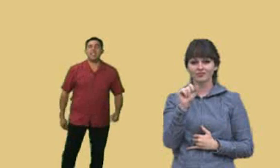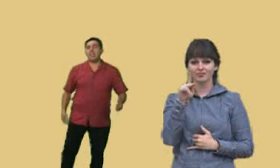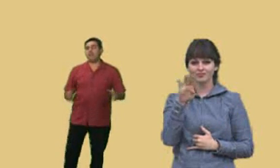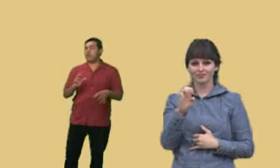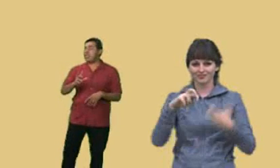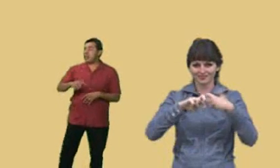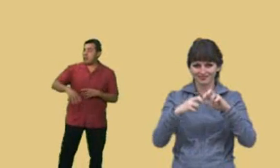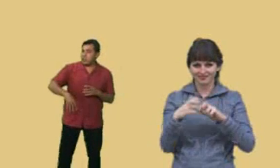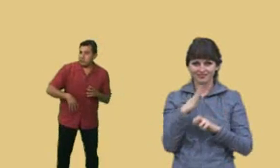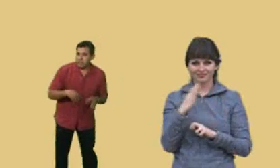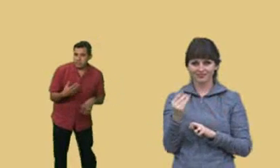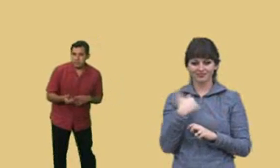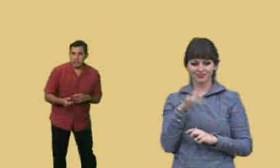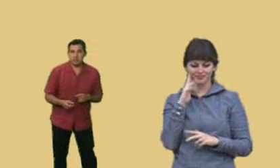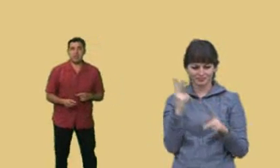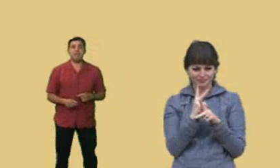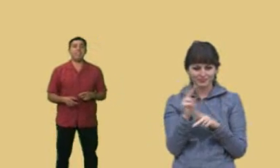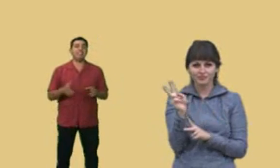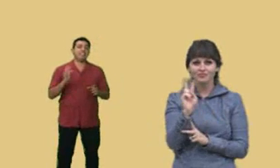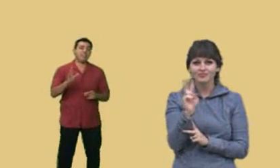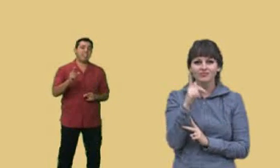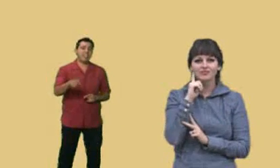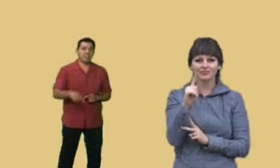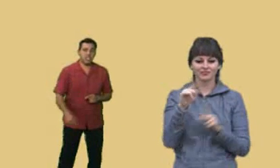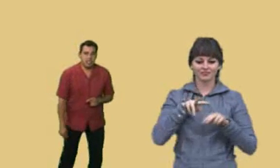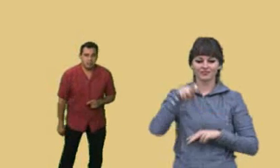And we are going to find the volume of a staircase shape.